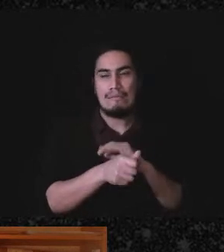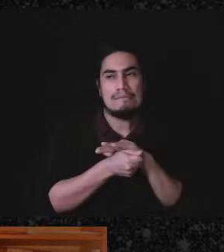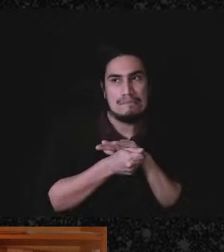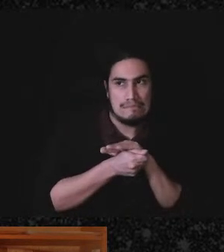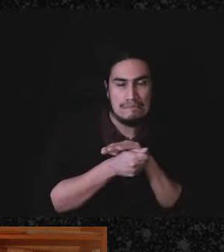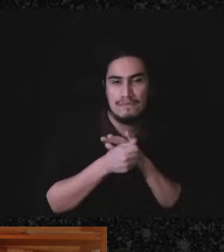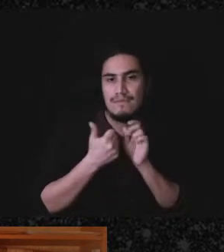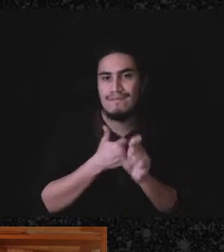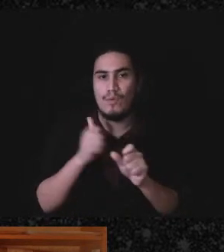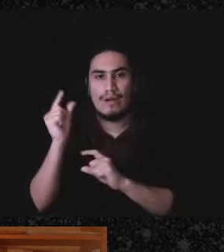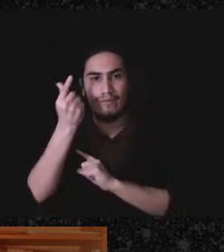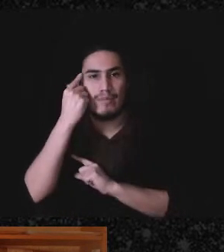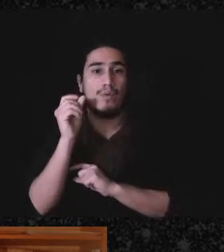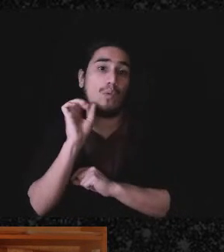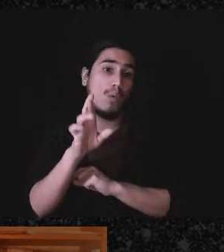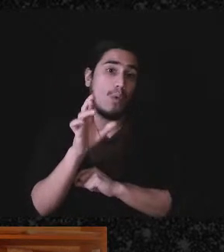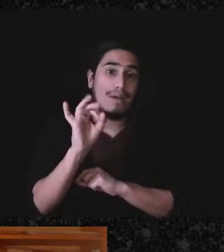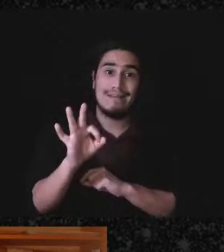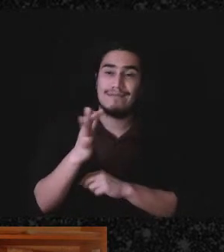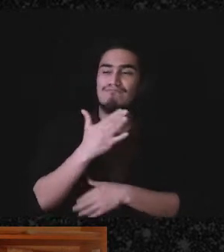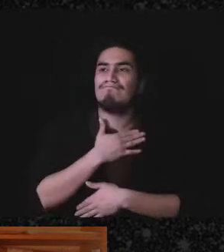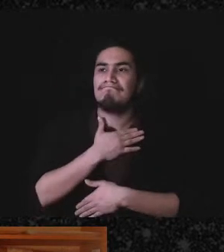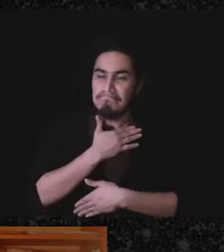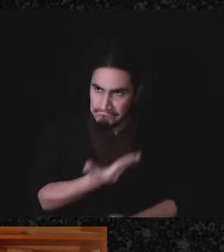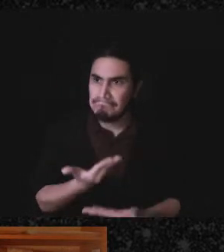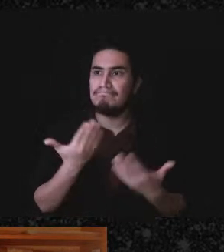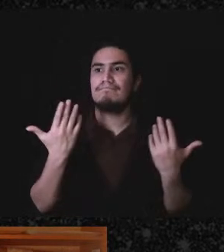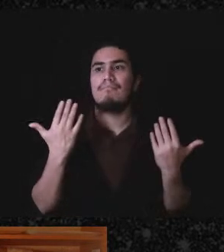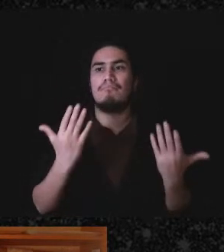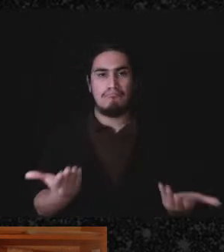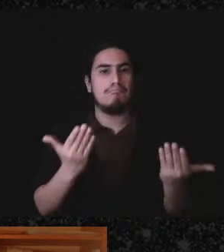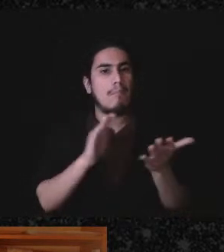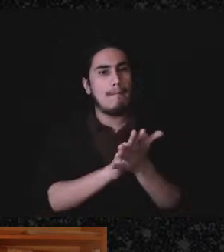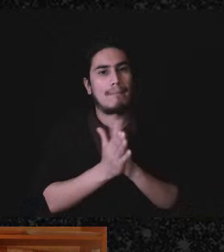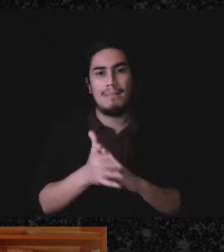or whether you're like, you know, what we're going to go ahead and become a 501c3 or a 51c4